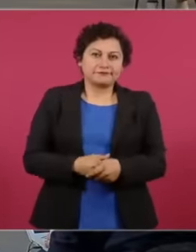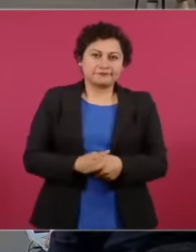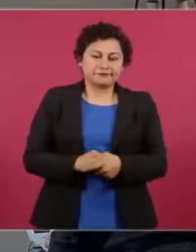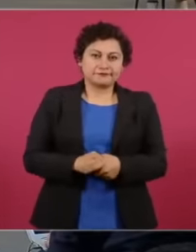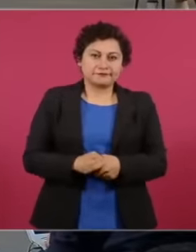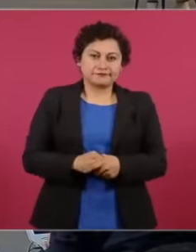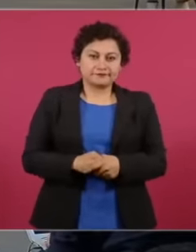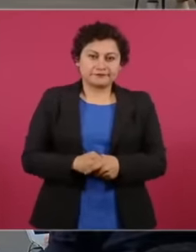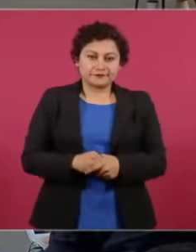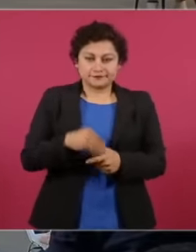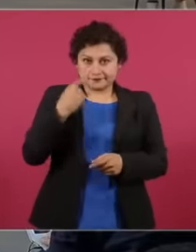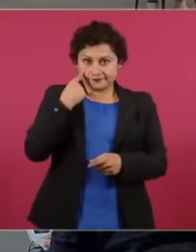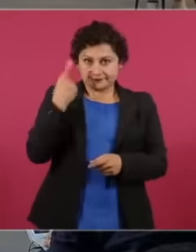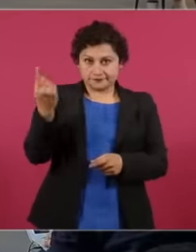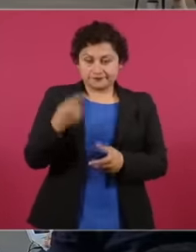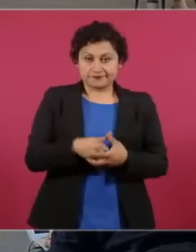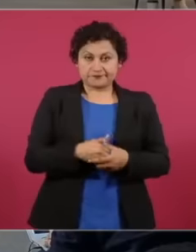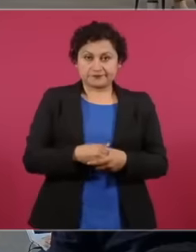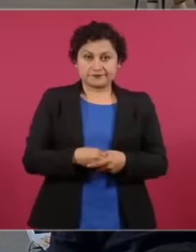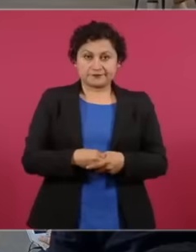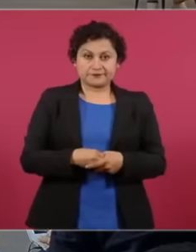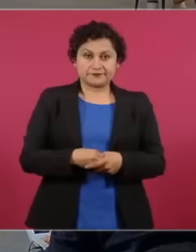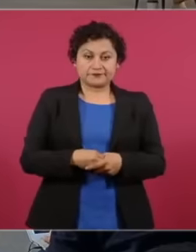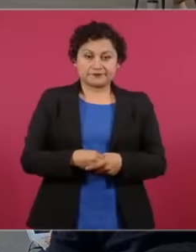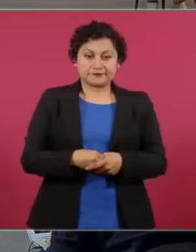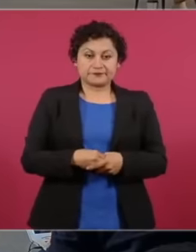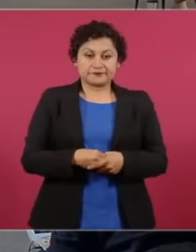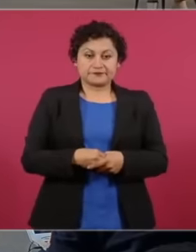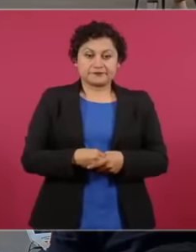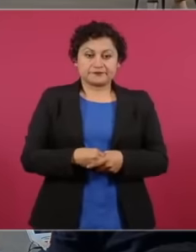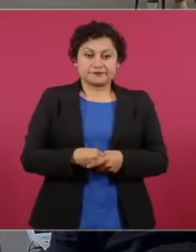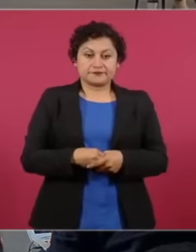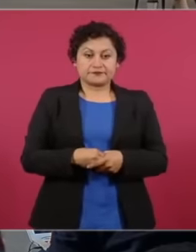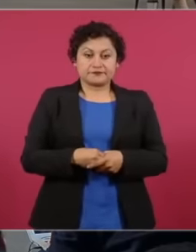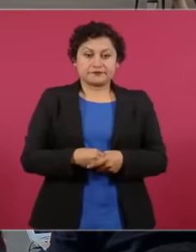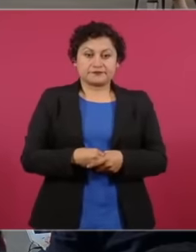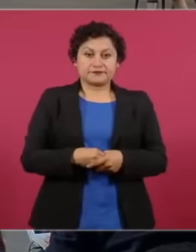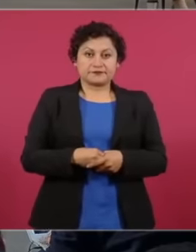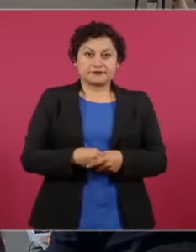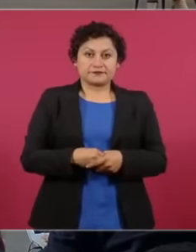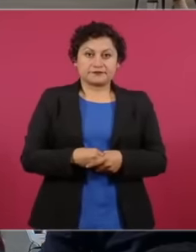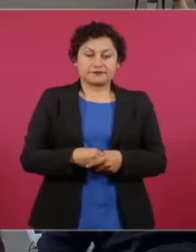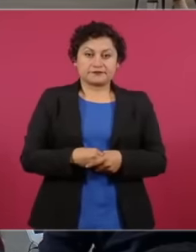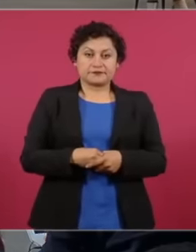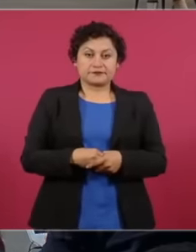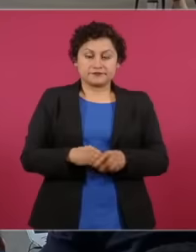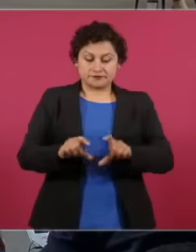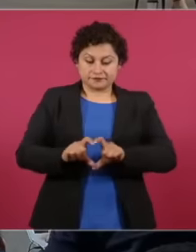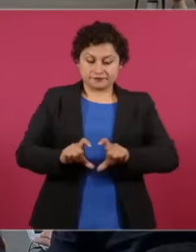Here is the bartlet paradise on the route of the